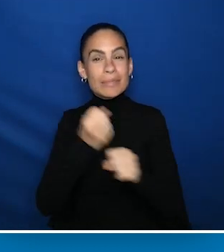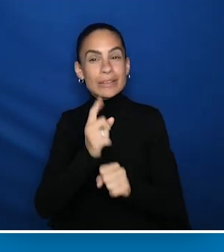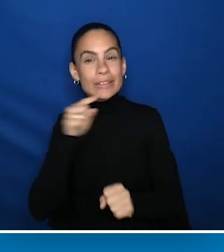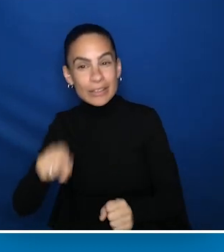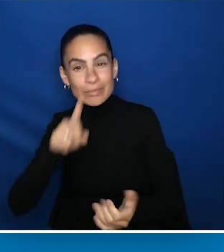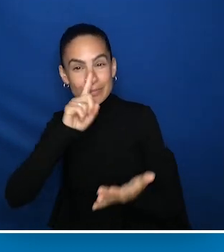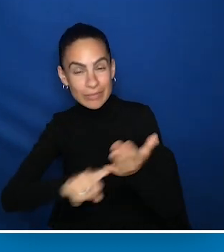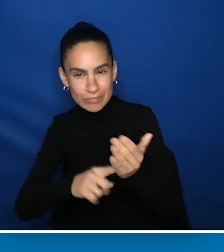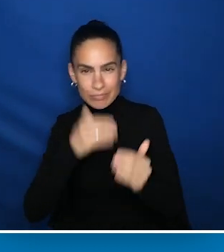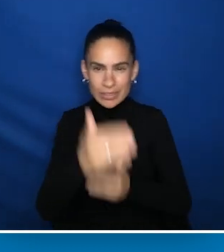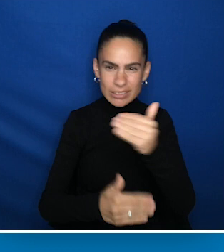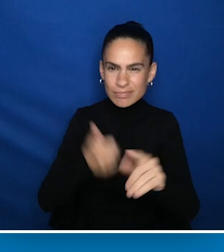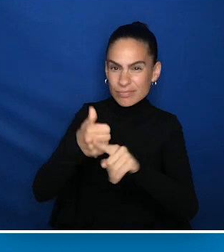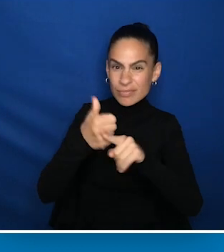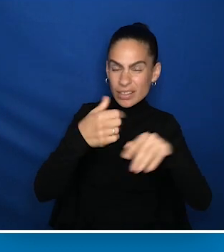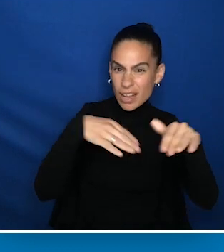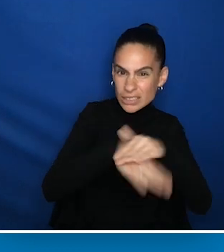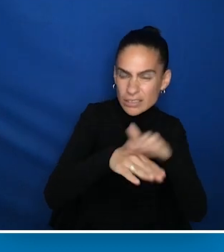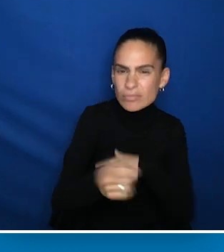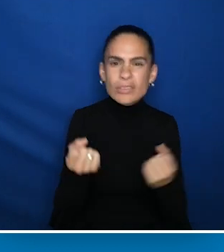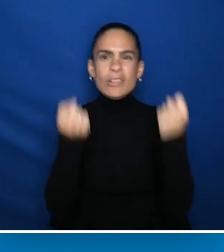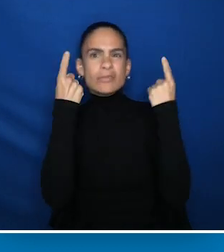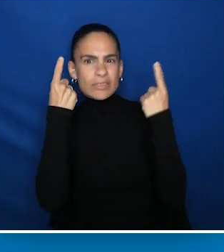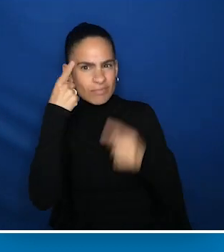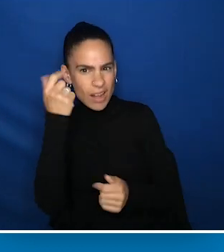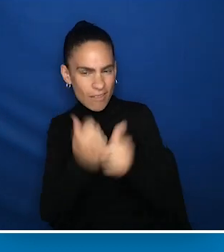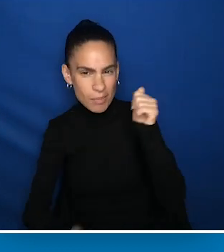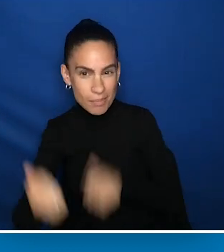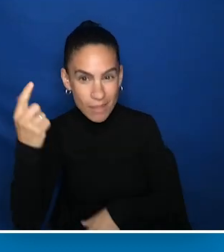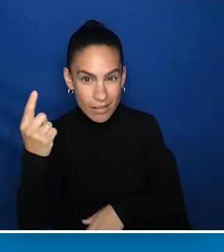to the research process is accessible and understandable to all.